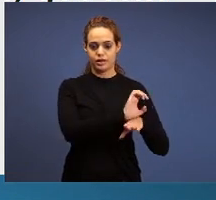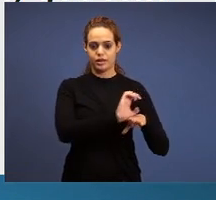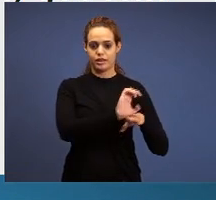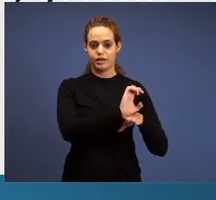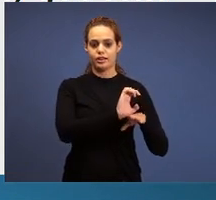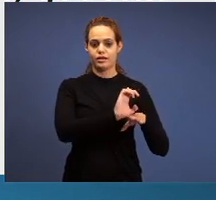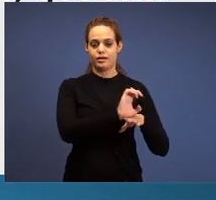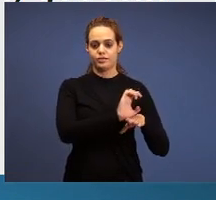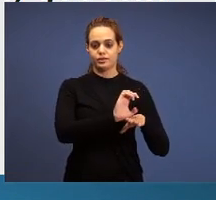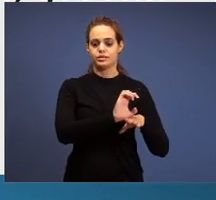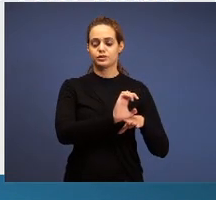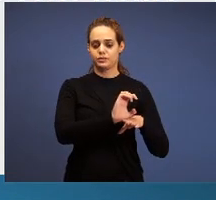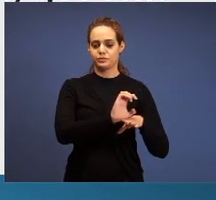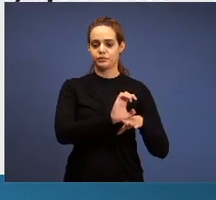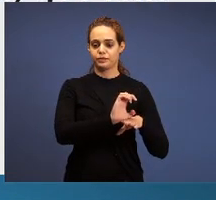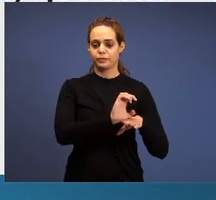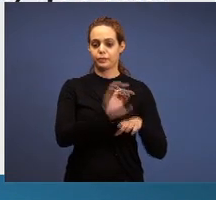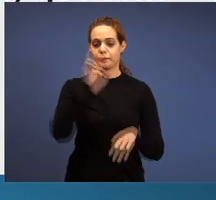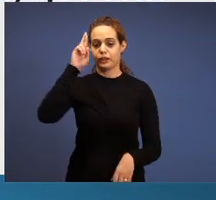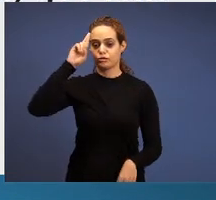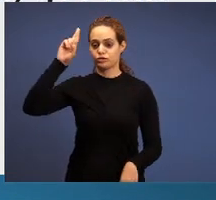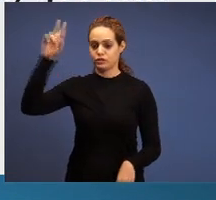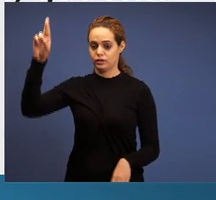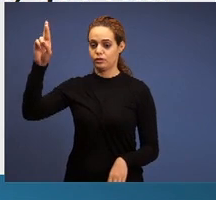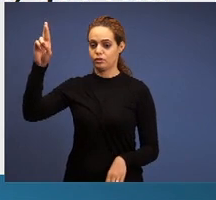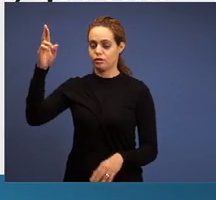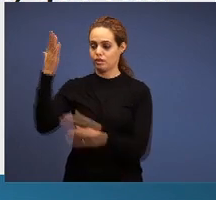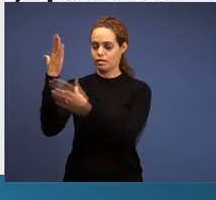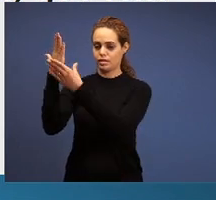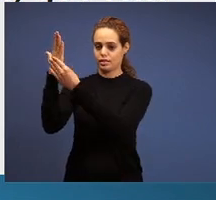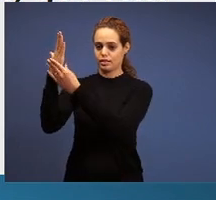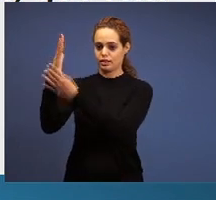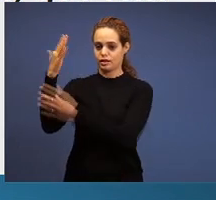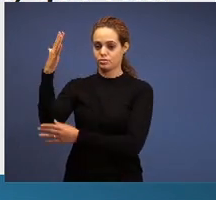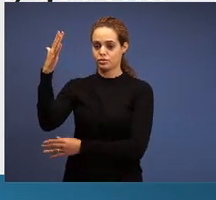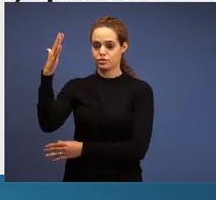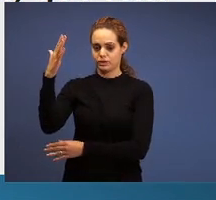the seven stars in His right hand, who